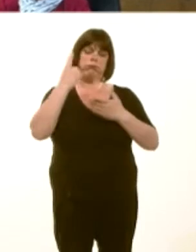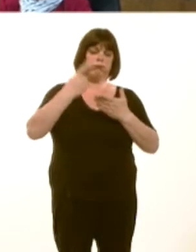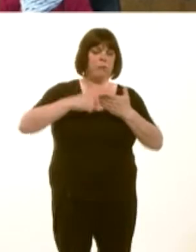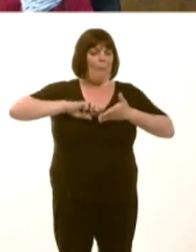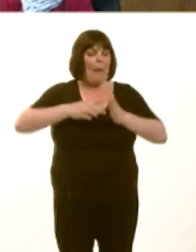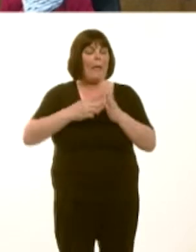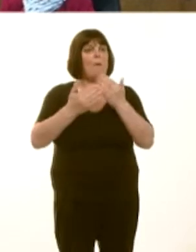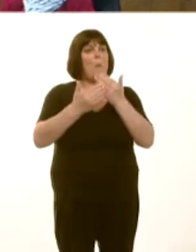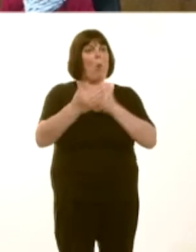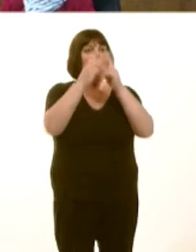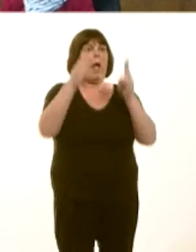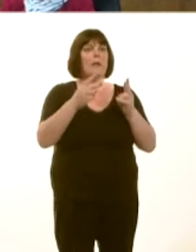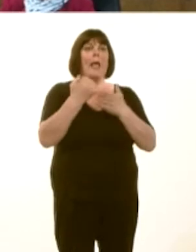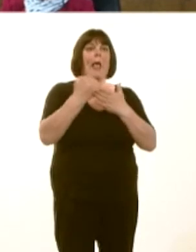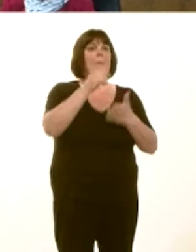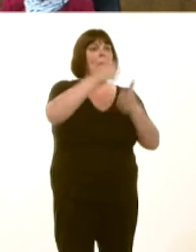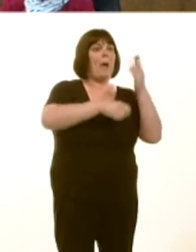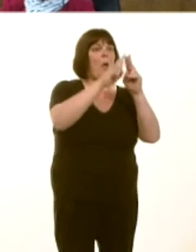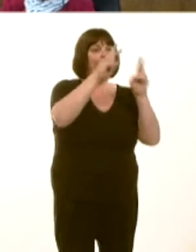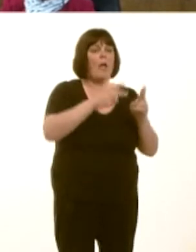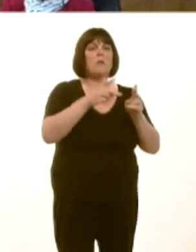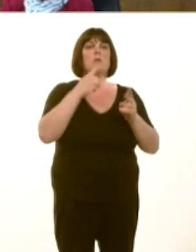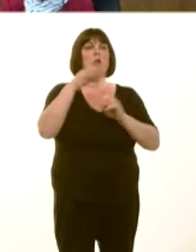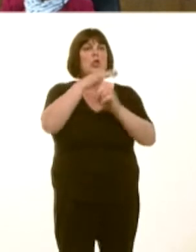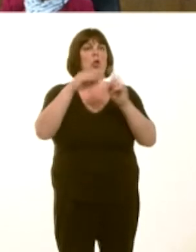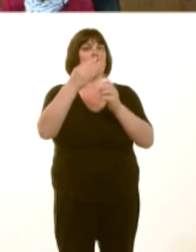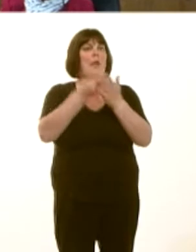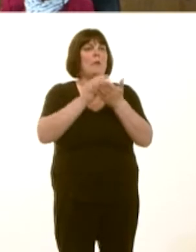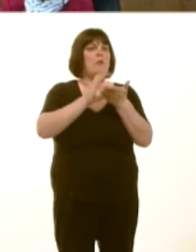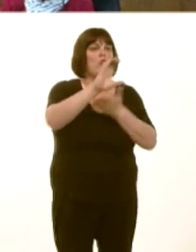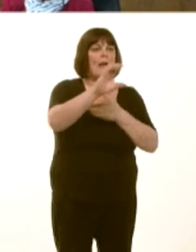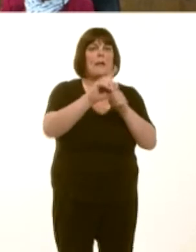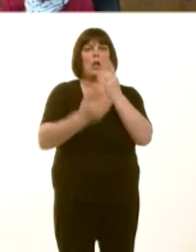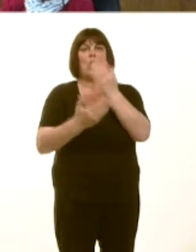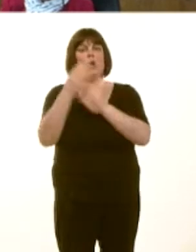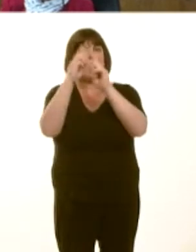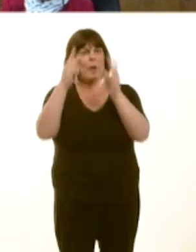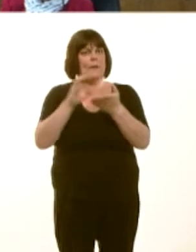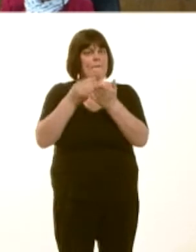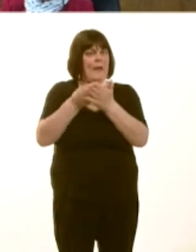Buy Wales, the social housing grant programme, reforming the planning system, and a new housing finance grant.